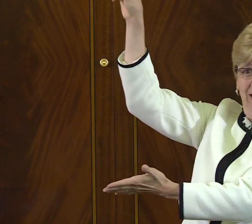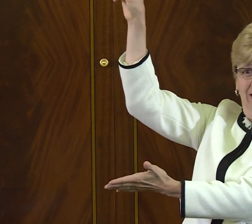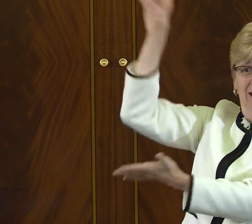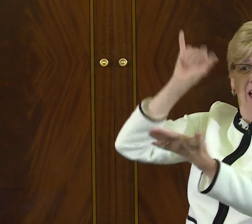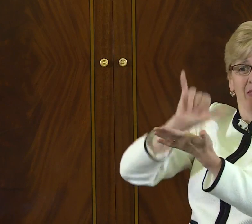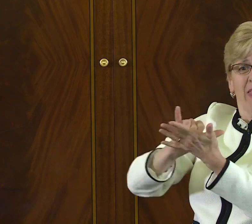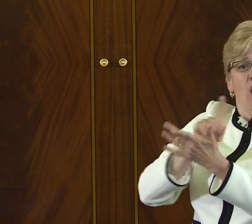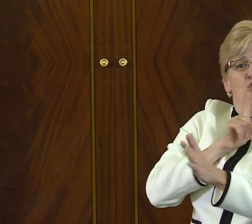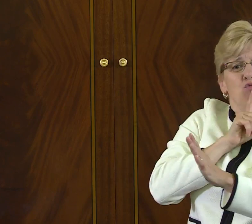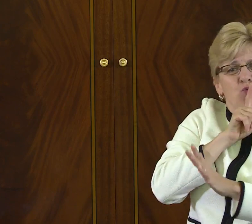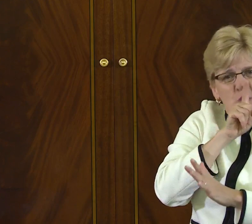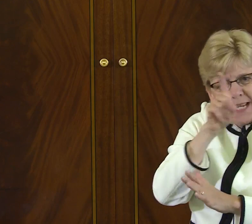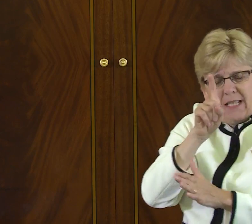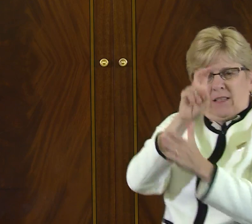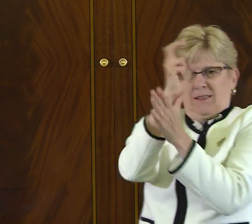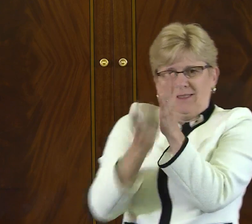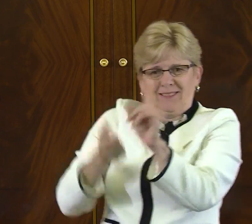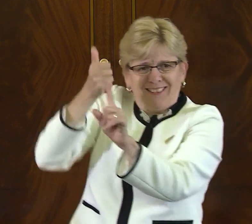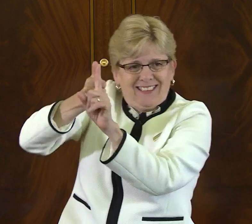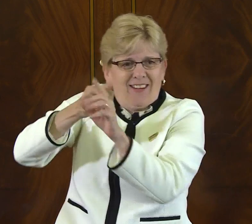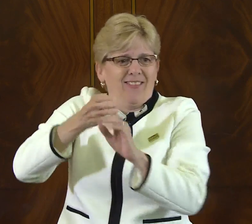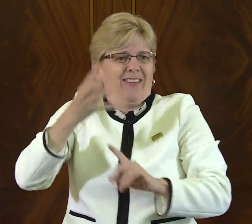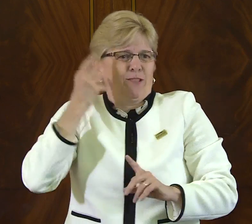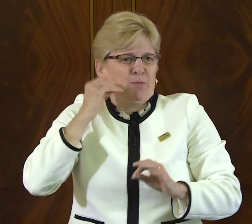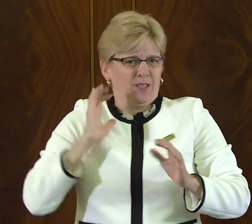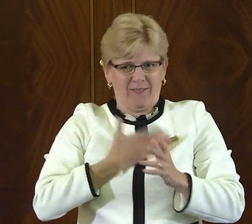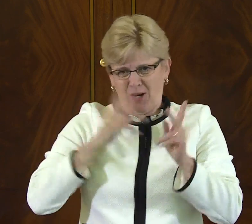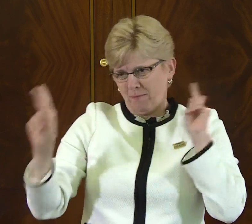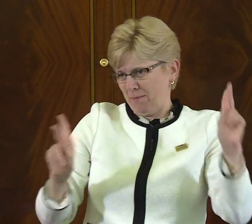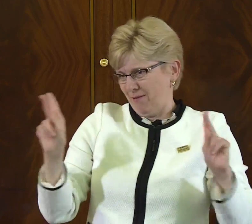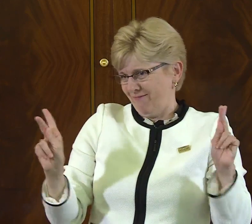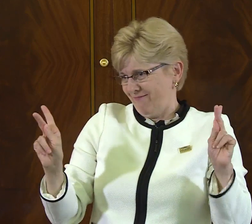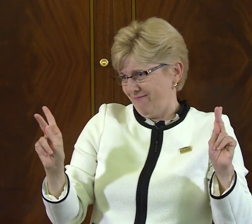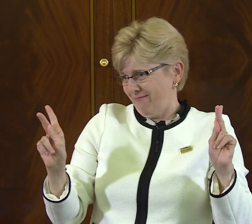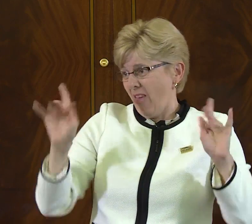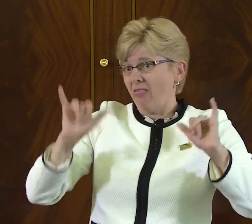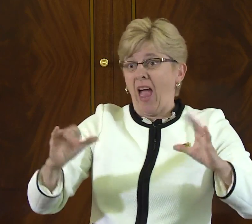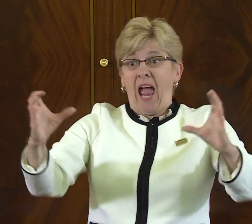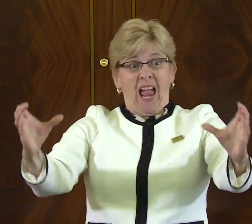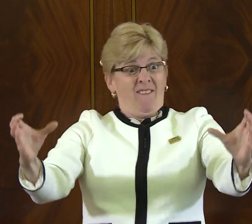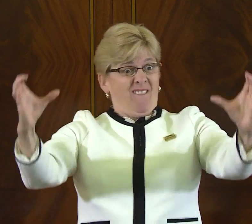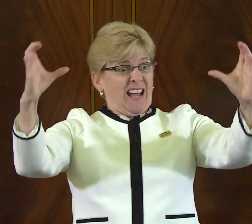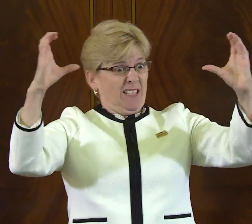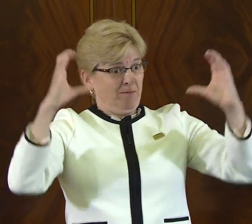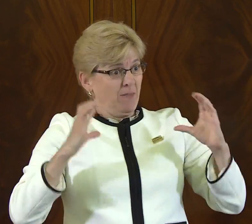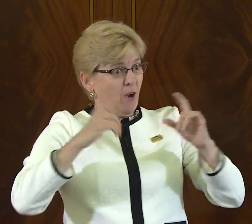really is represented in the beauty of our university, how we can have an immersive experience